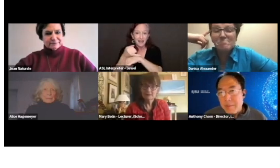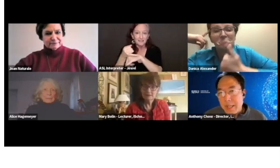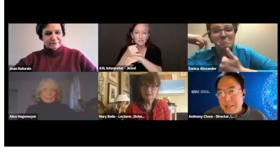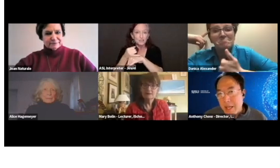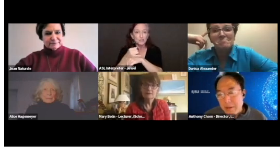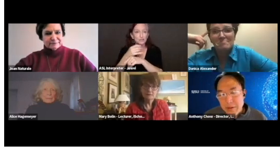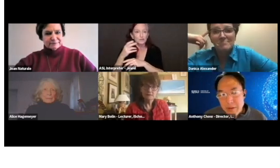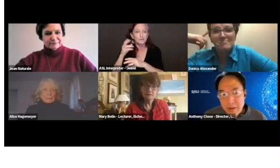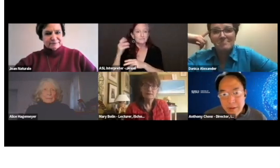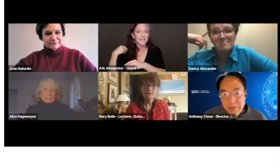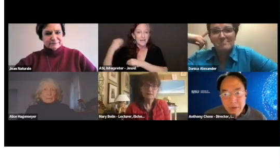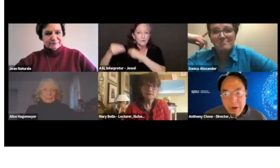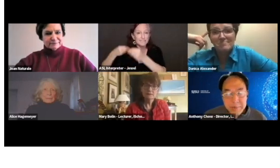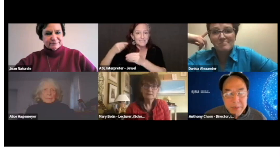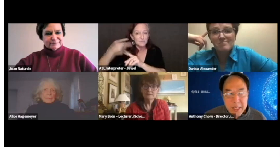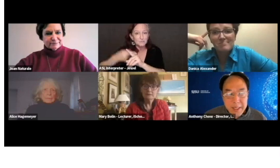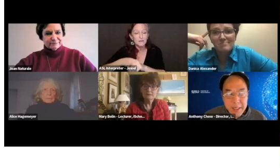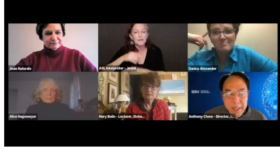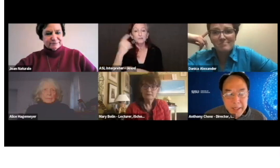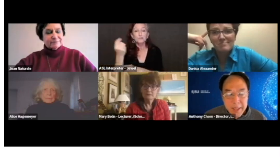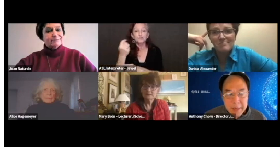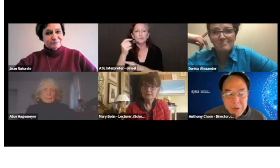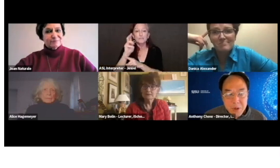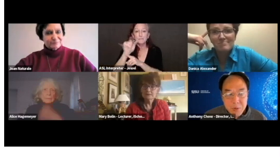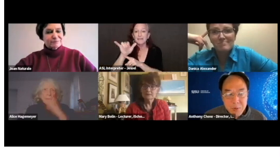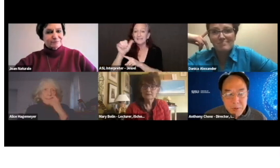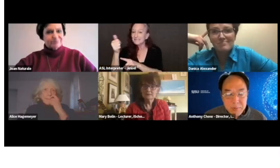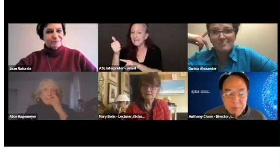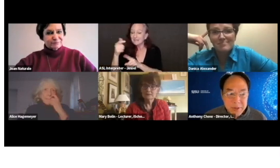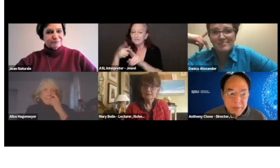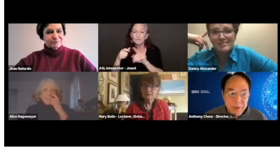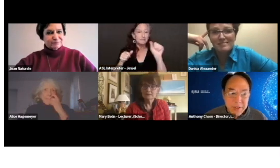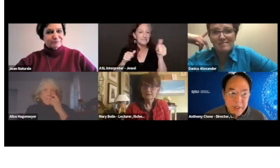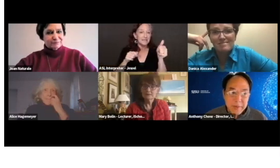May 10th from 10 a.m. to noon Pacific Time.